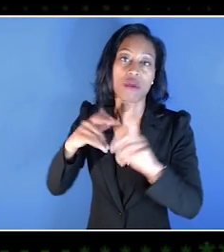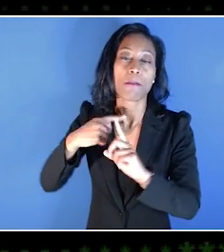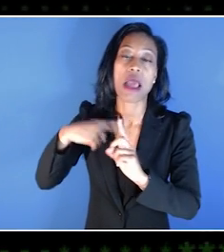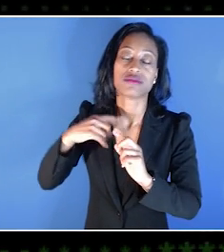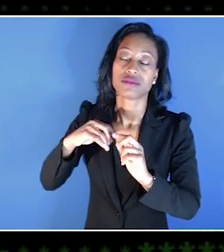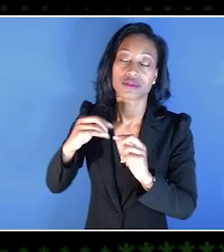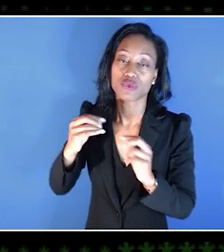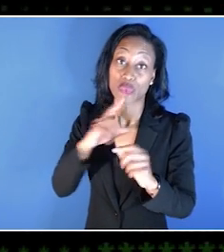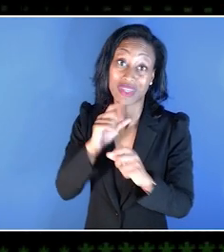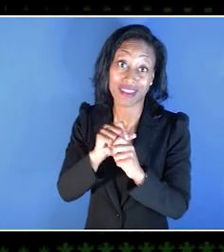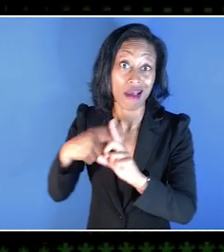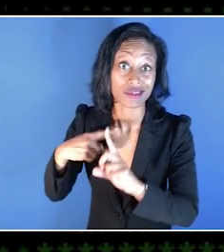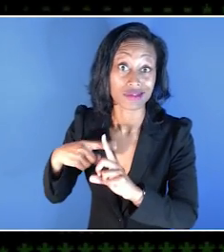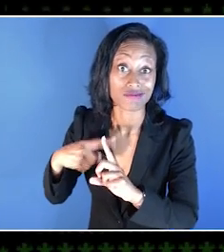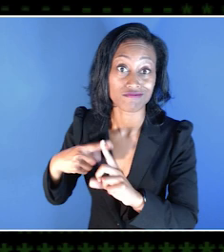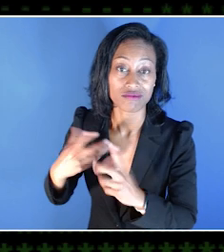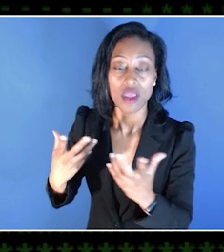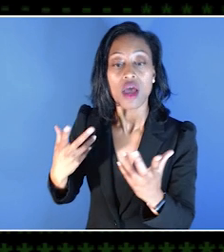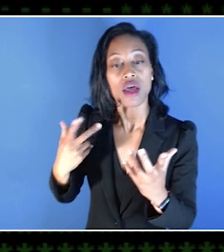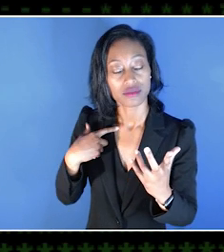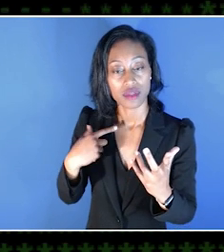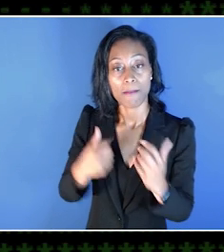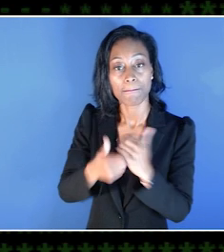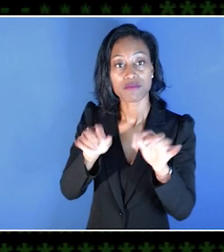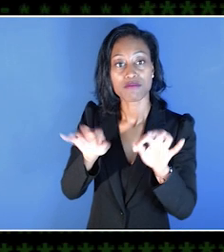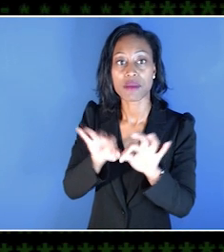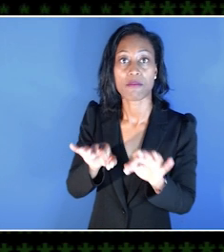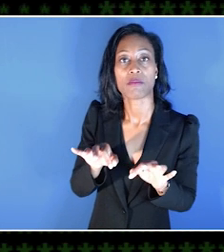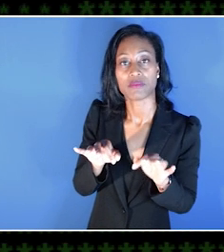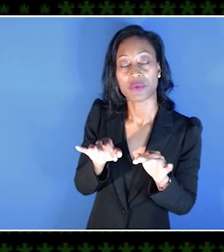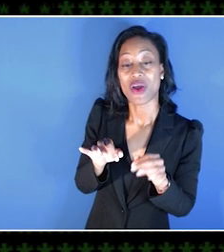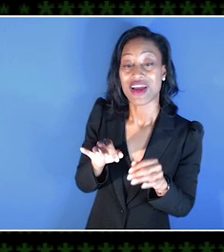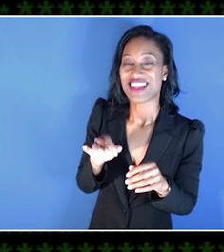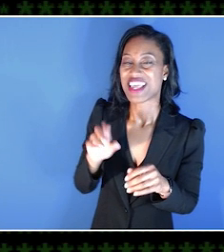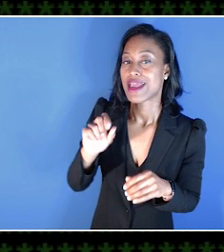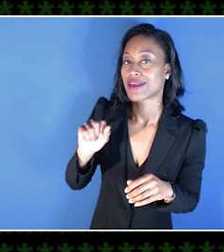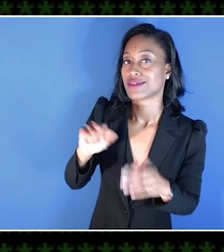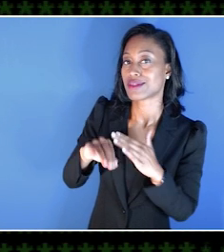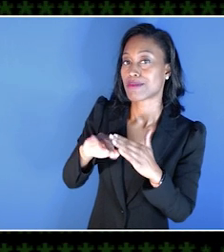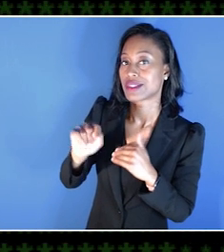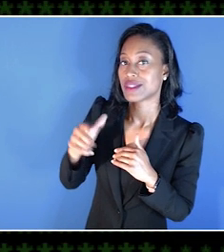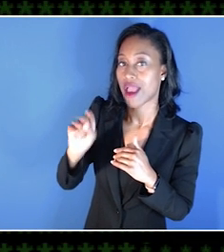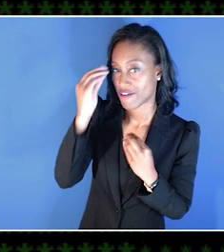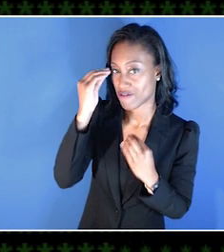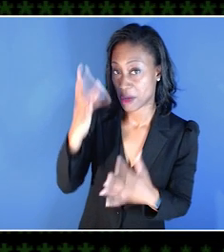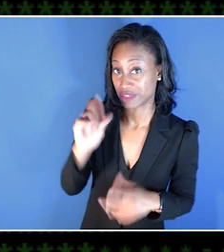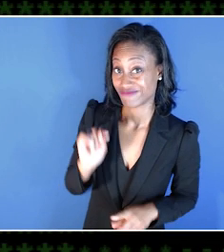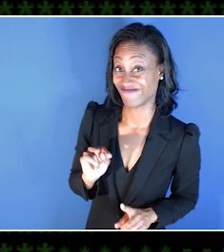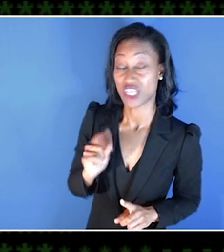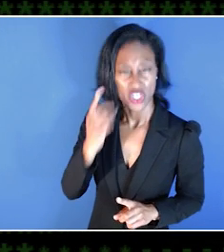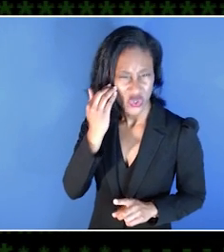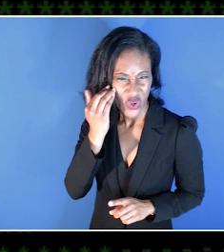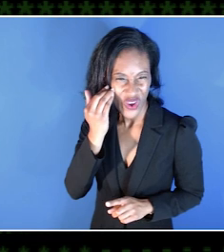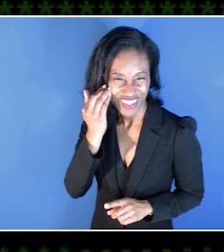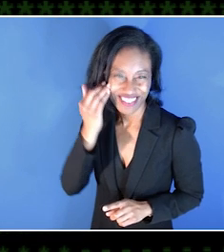The key thing that folks like is the Accessibility Tag information. Accessibility Tags, you might be familiar with them,